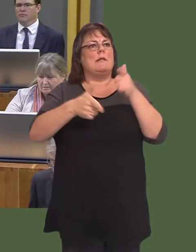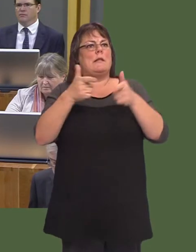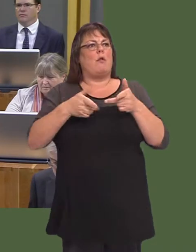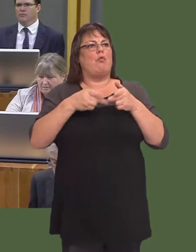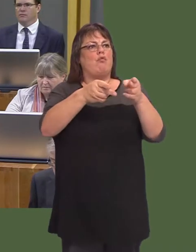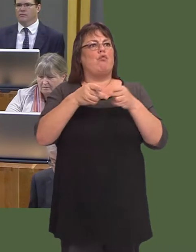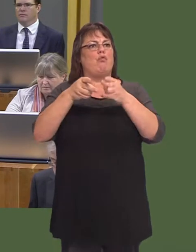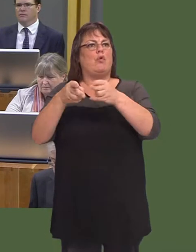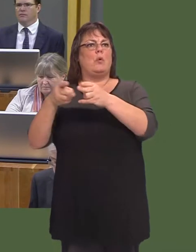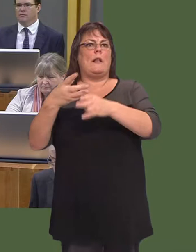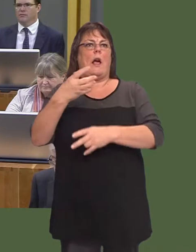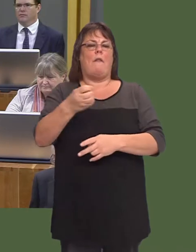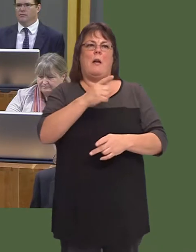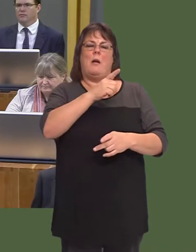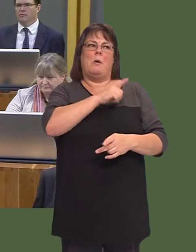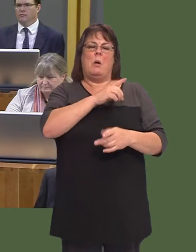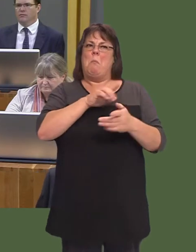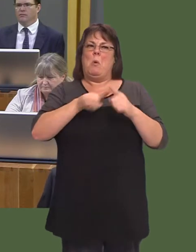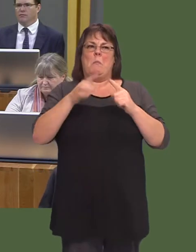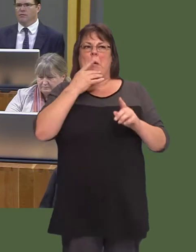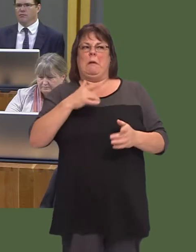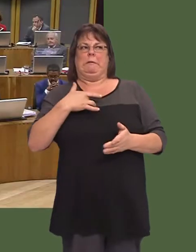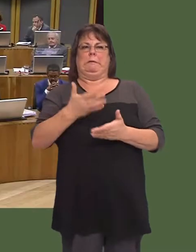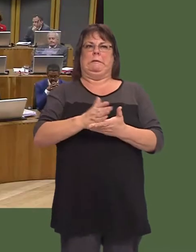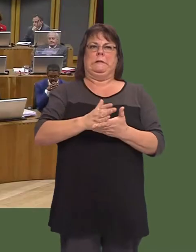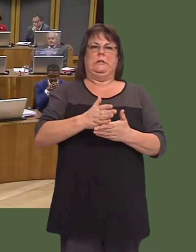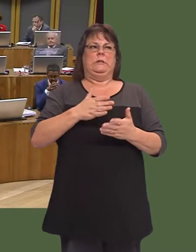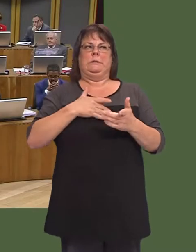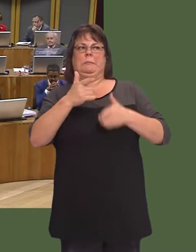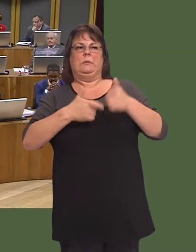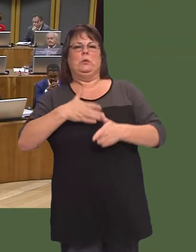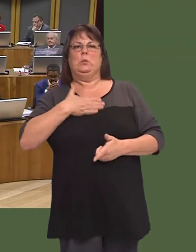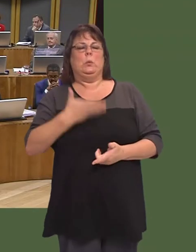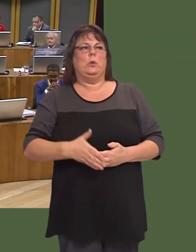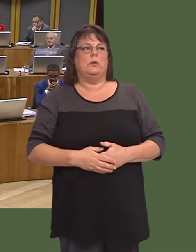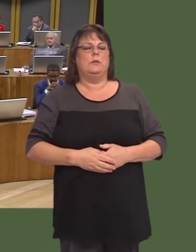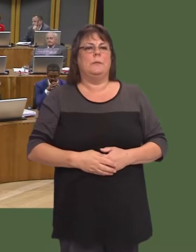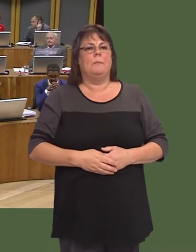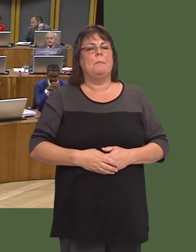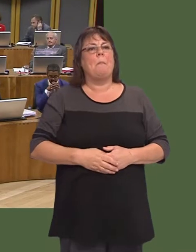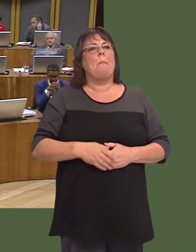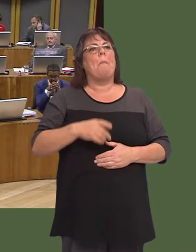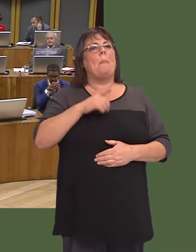cycle routes that will encourage the more reluctant cyclists to actually use a bike rather than feel theyíve got to compete with cars on the roads.